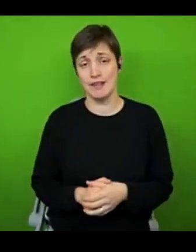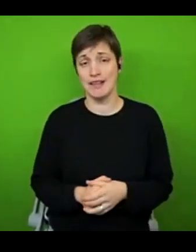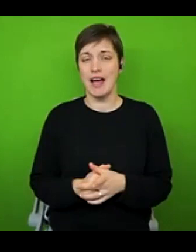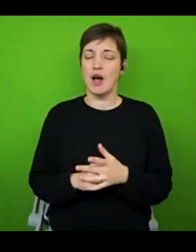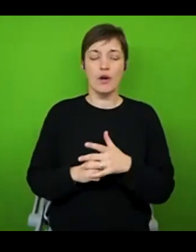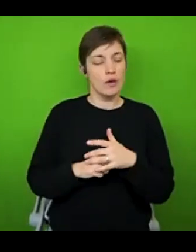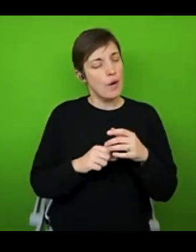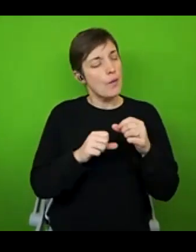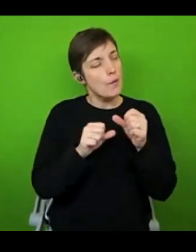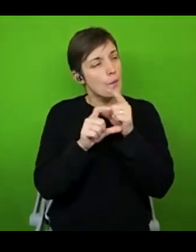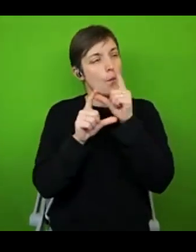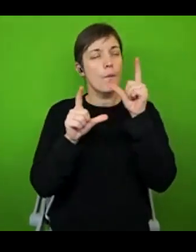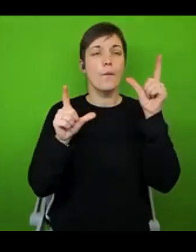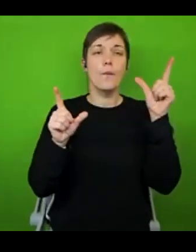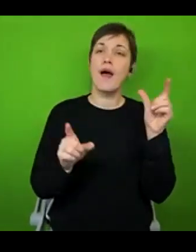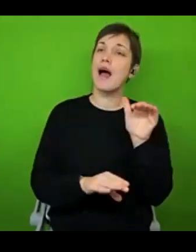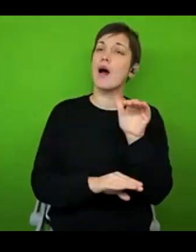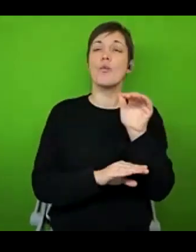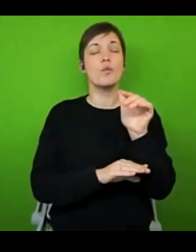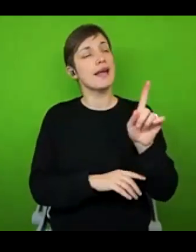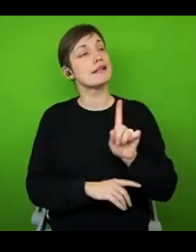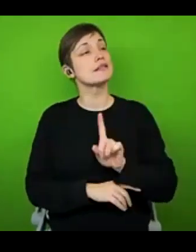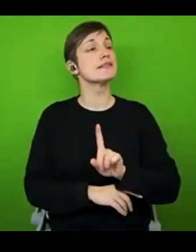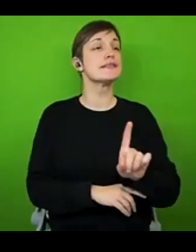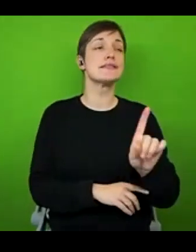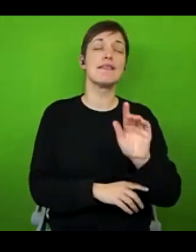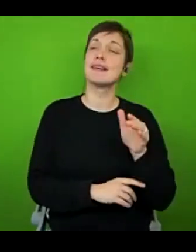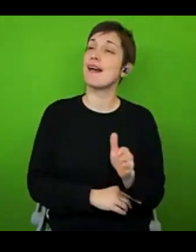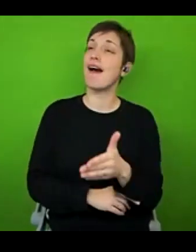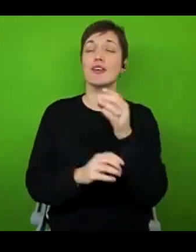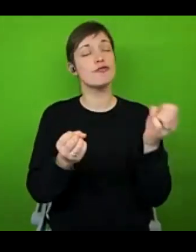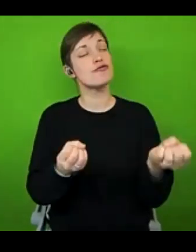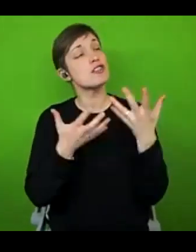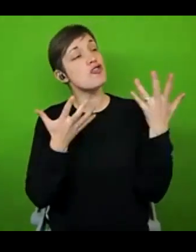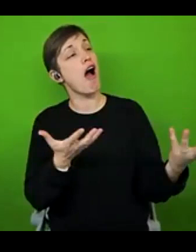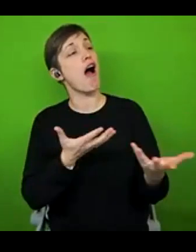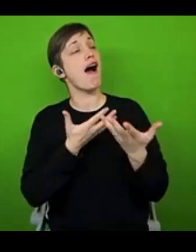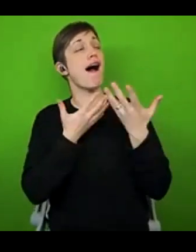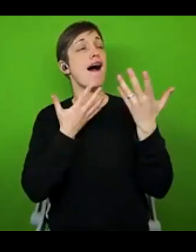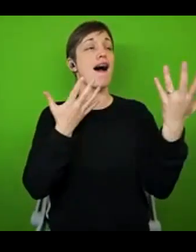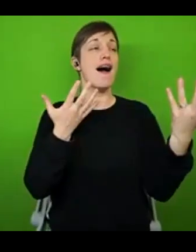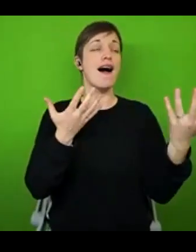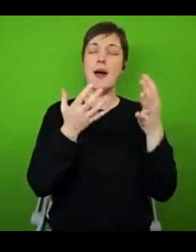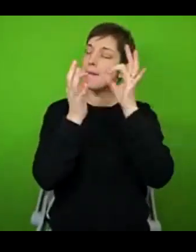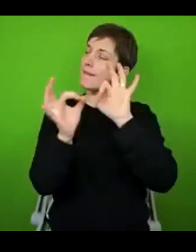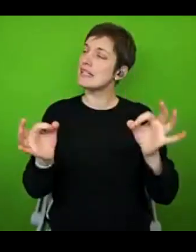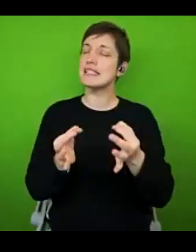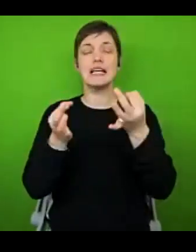wandering outside in a beautiful garden for fresh air, perhaps doing some meditation or chanting. If you've been watching 'I'm a Celebrity' recently, you don't